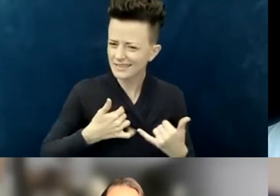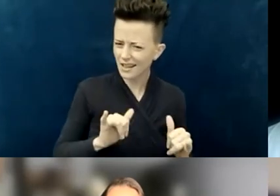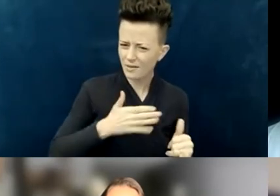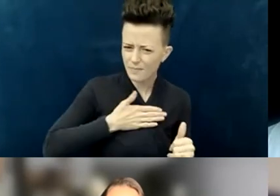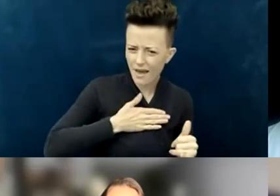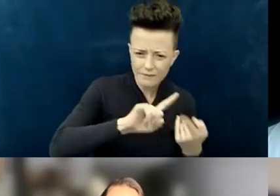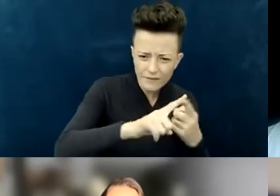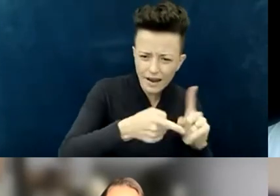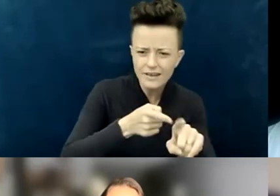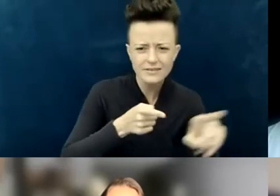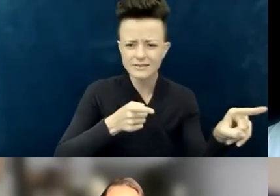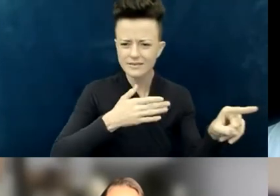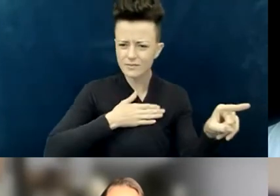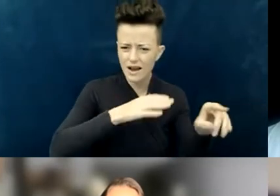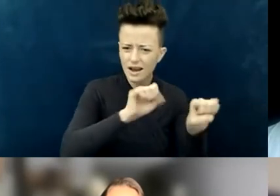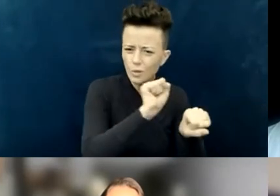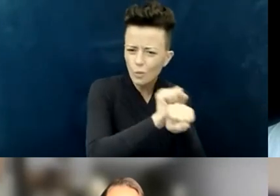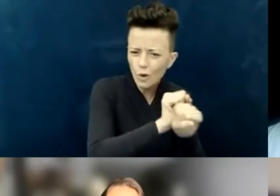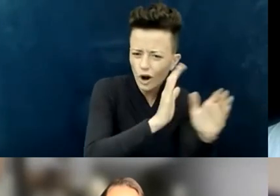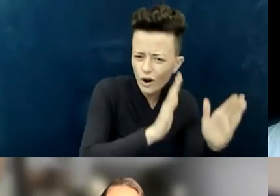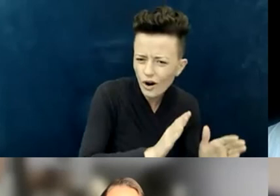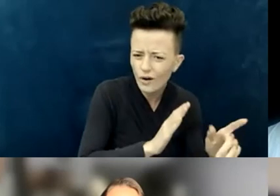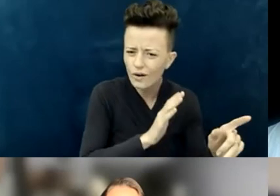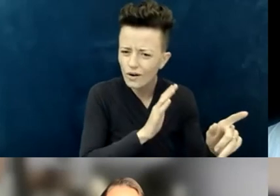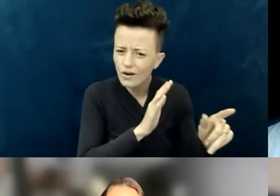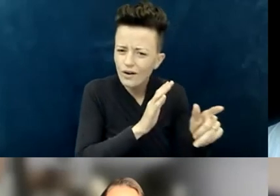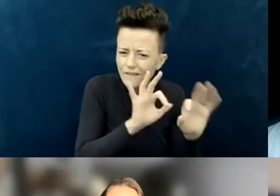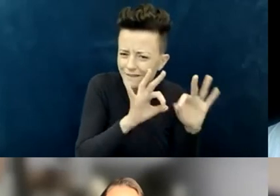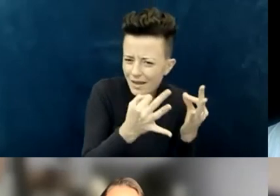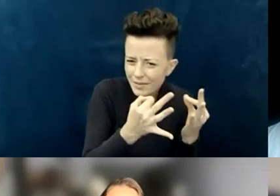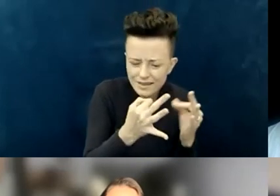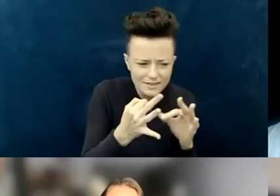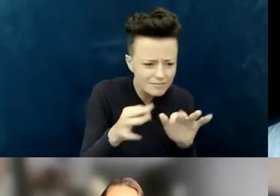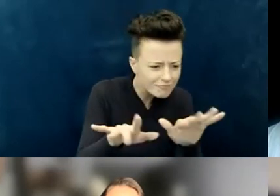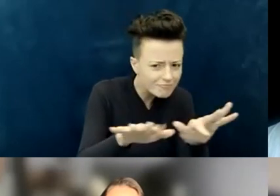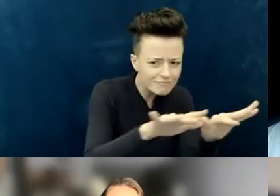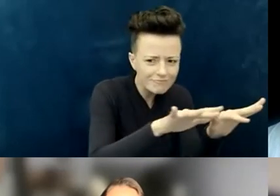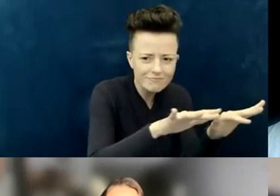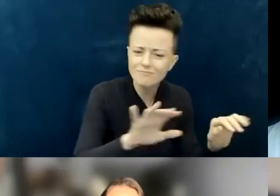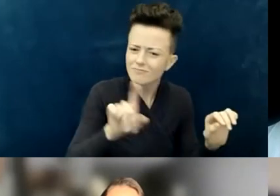within our work circles, and so on. So the net can be cast pretty wide;